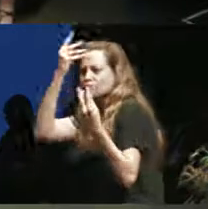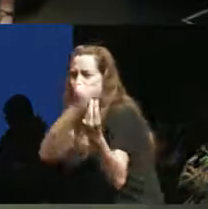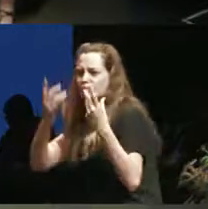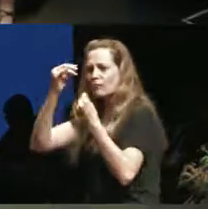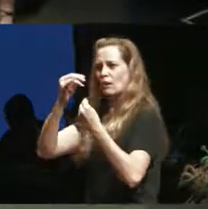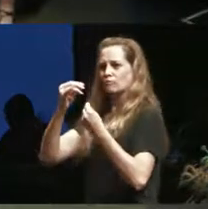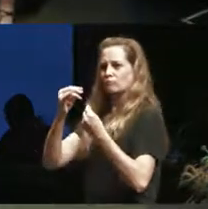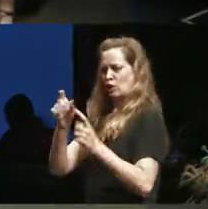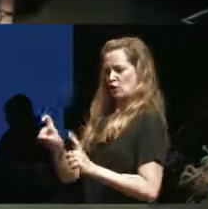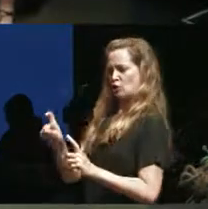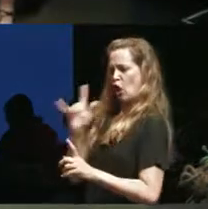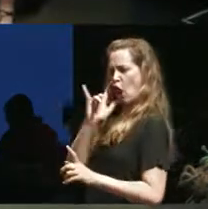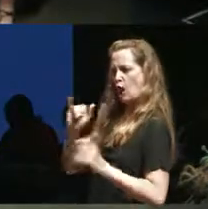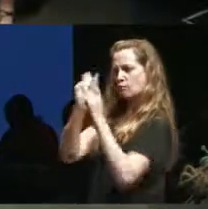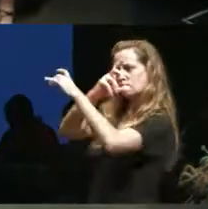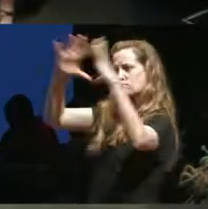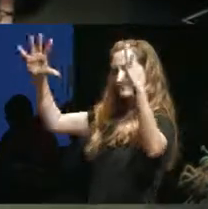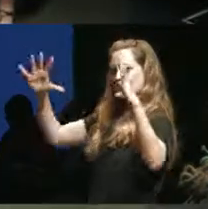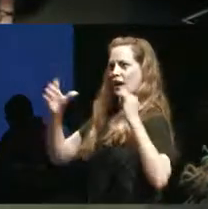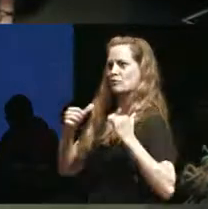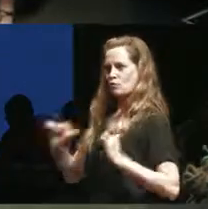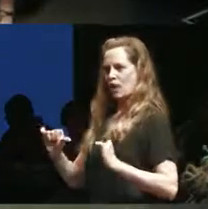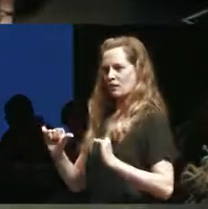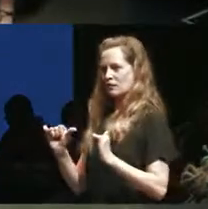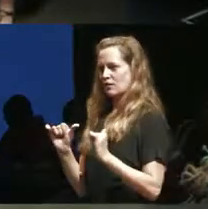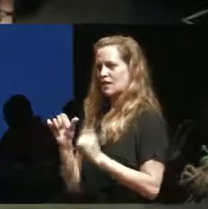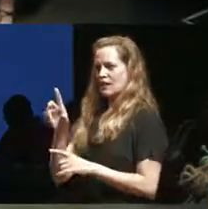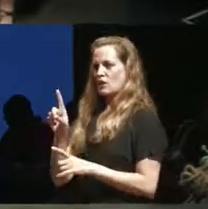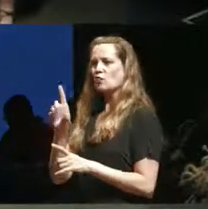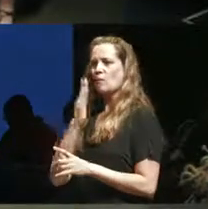yeah and and that I'm trying to do that with the dialysis project like medical